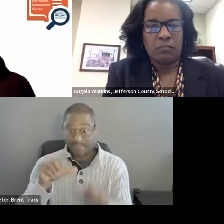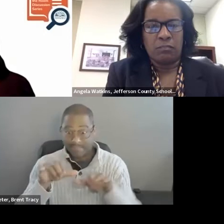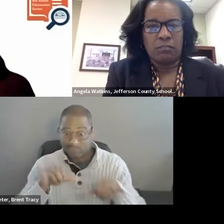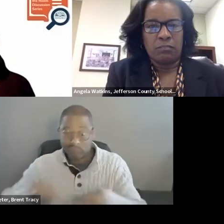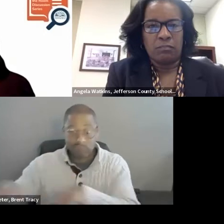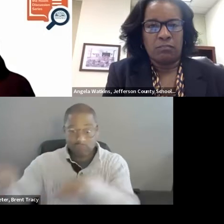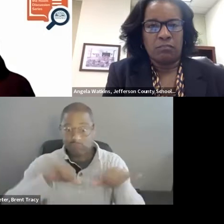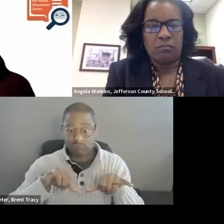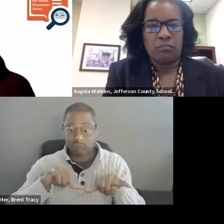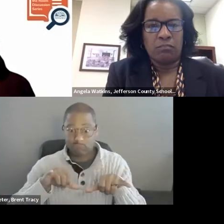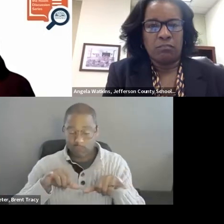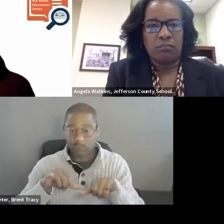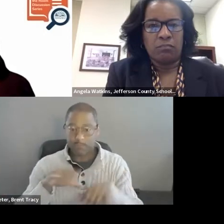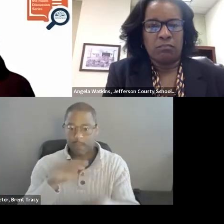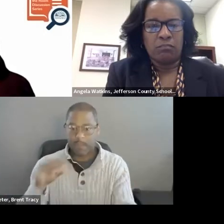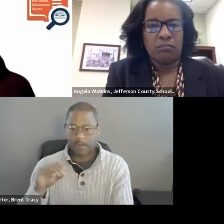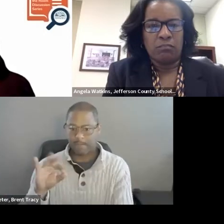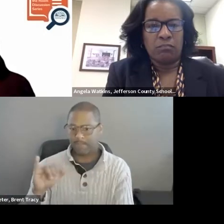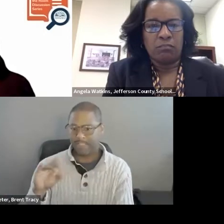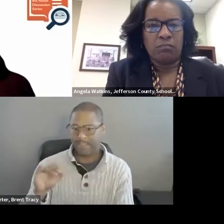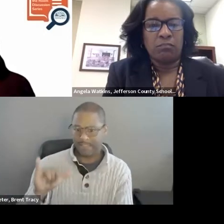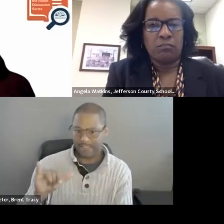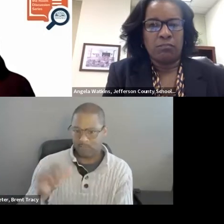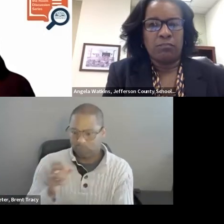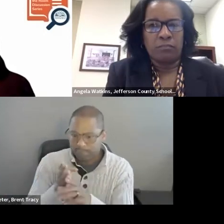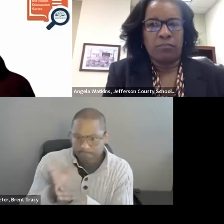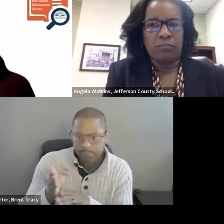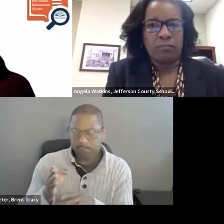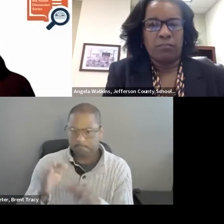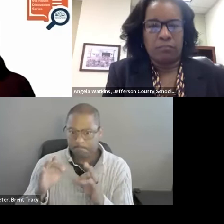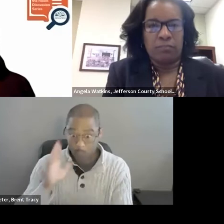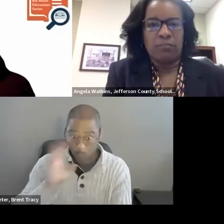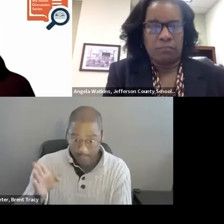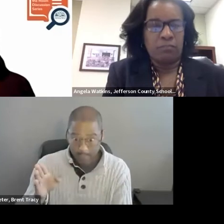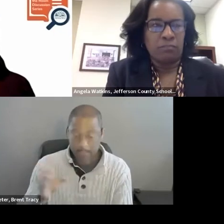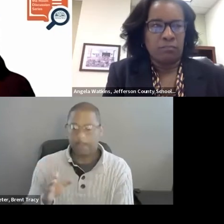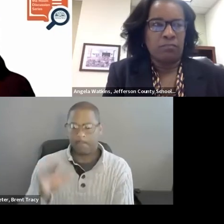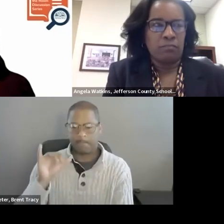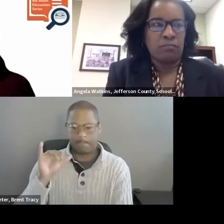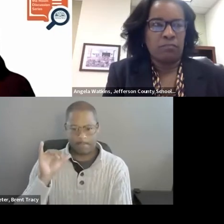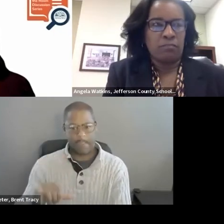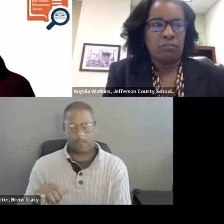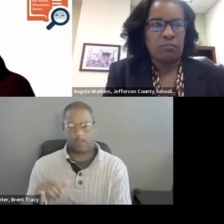It was a real jumping point for the Alabama Literacy Act and it is going to be really instrumental